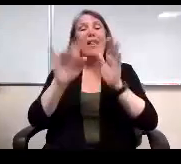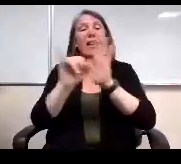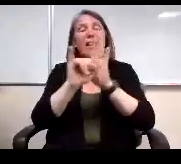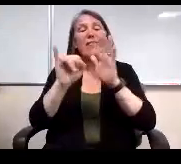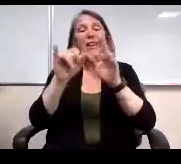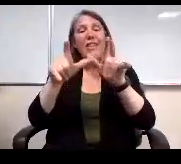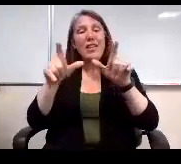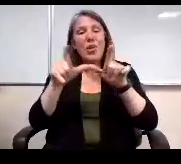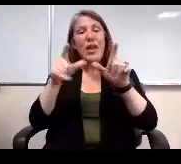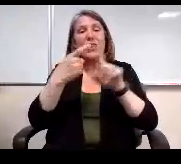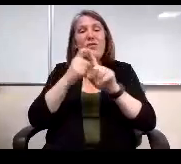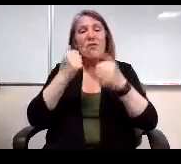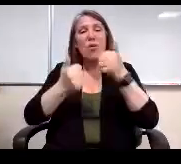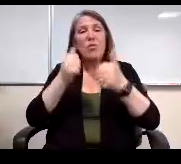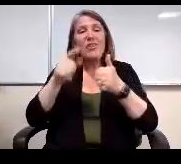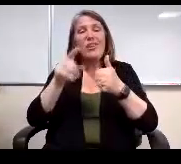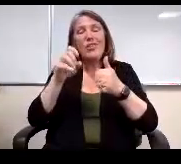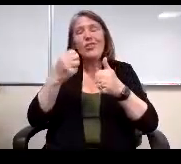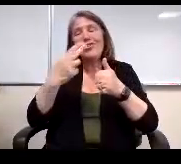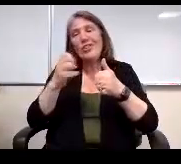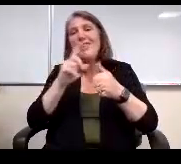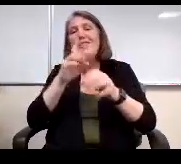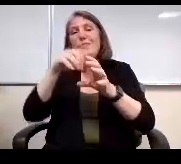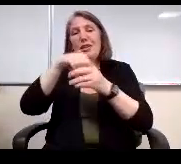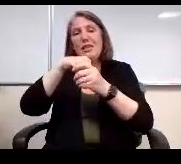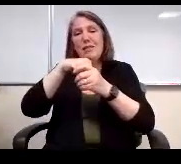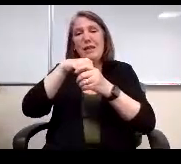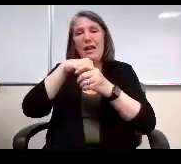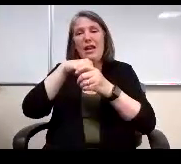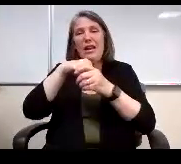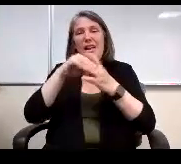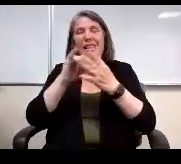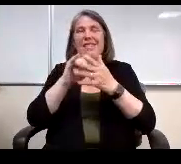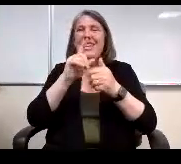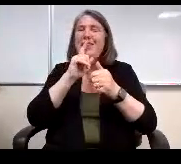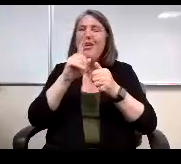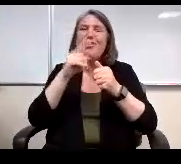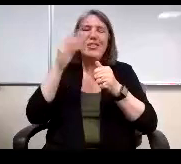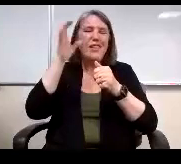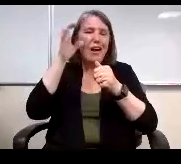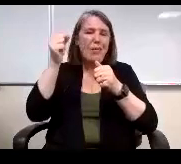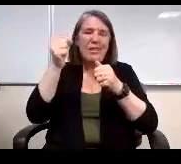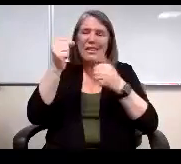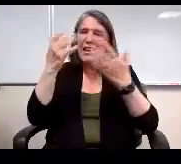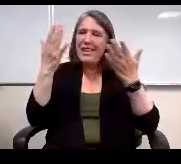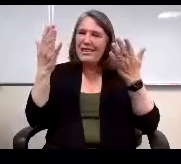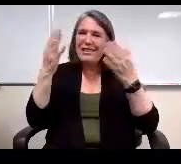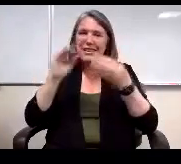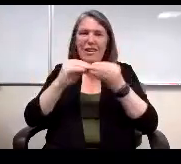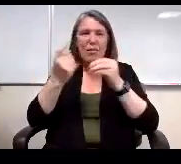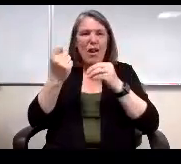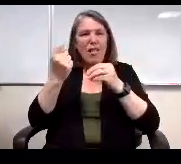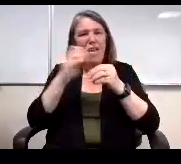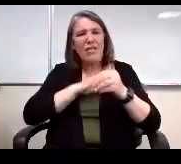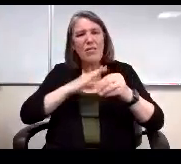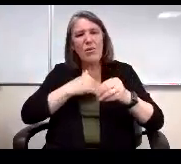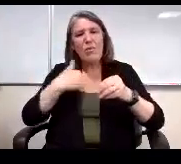which he or she is participating. These are just common sense things #11. The Board member may attend and